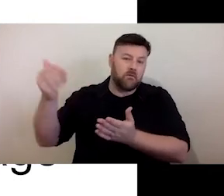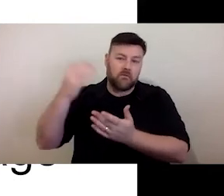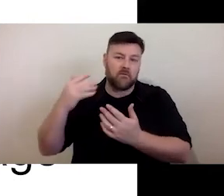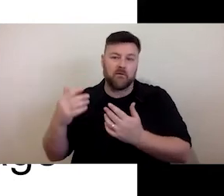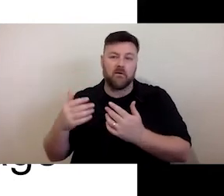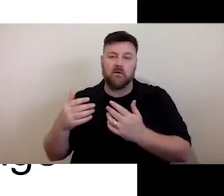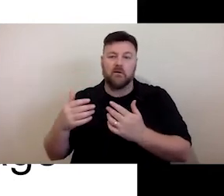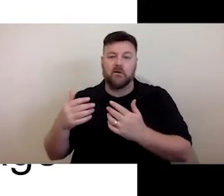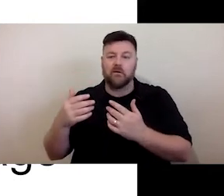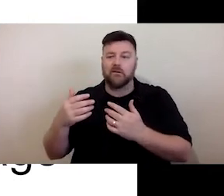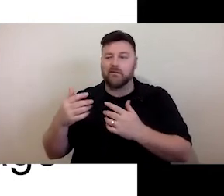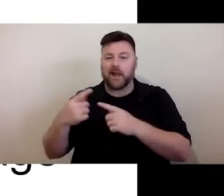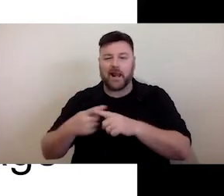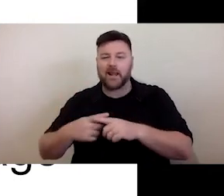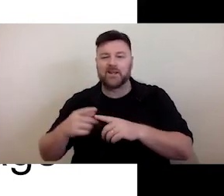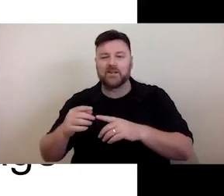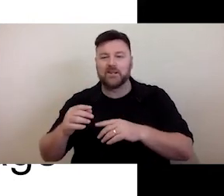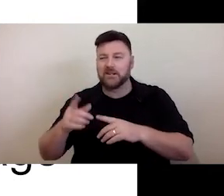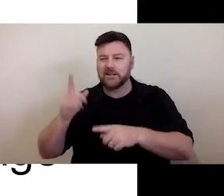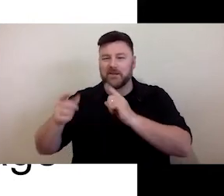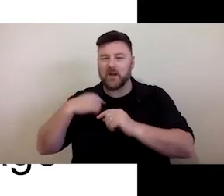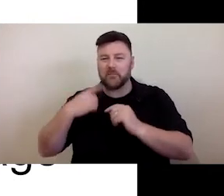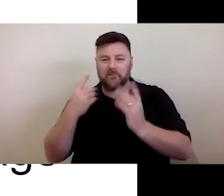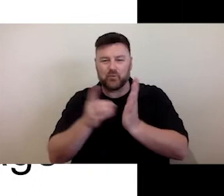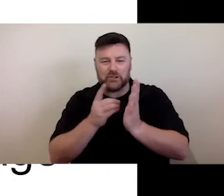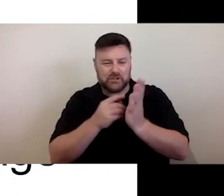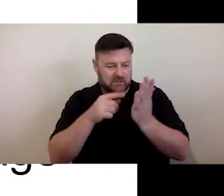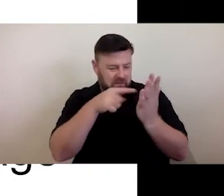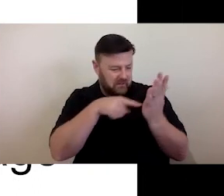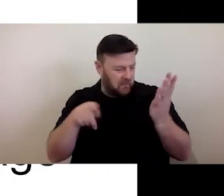dictionary and look up what someone's actually meant by a particular word.